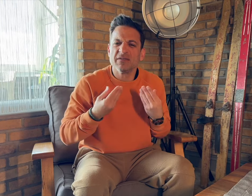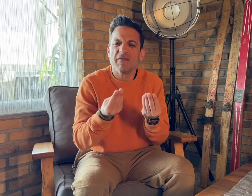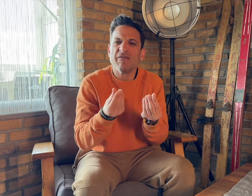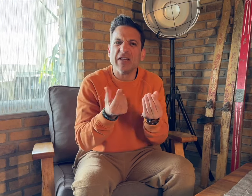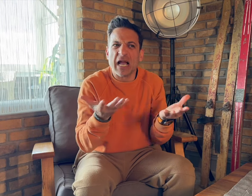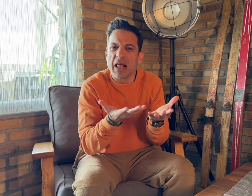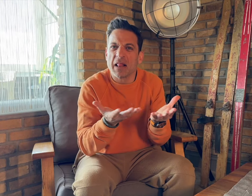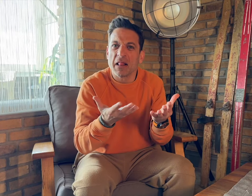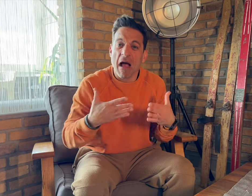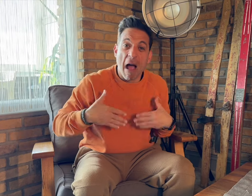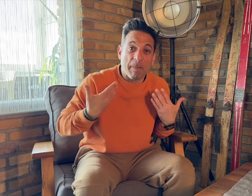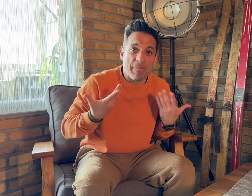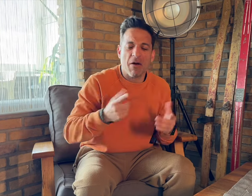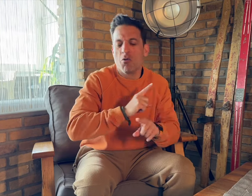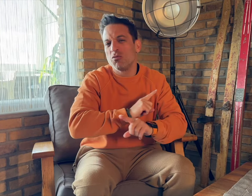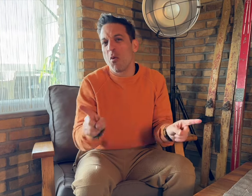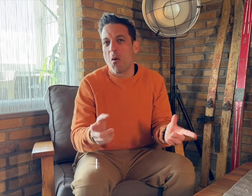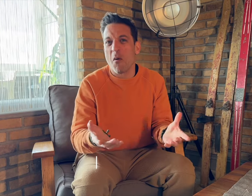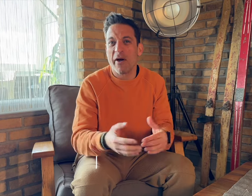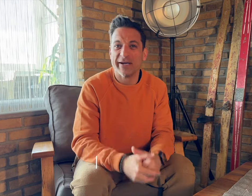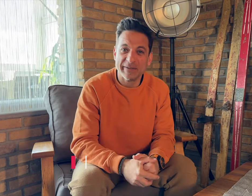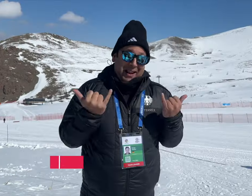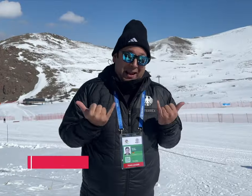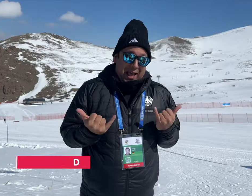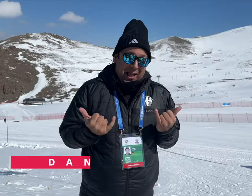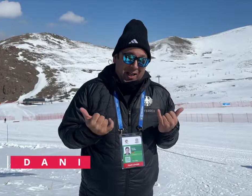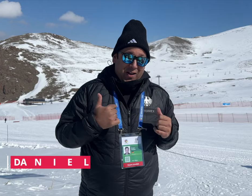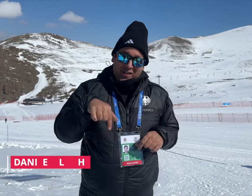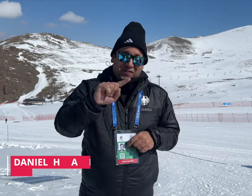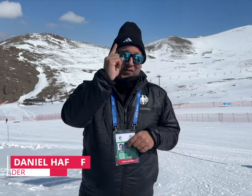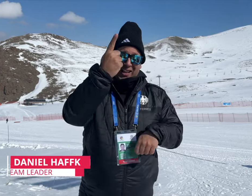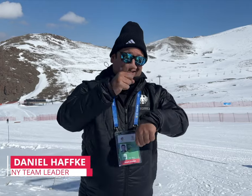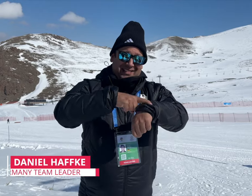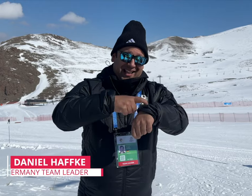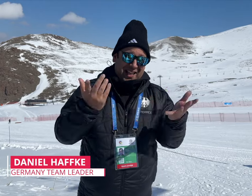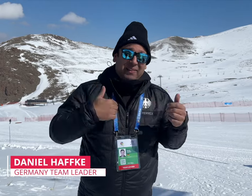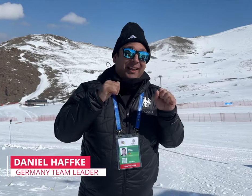Let's see their responses! [Daniel]: Now that we have futsal for the first time, it's hard to